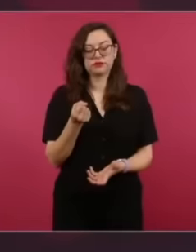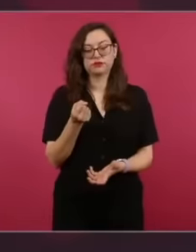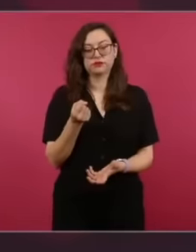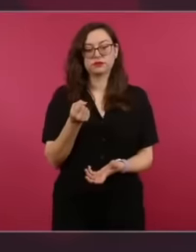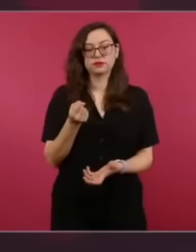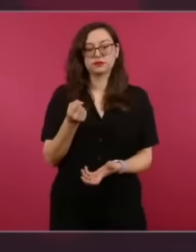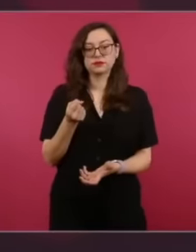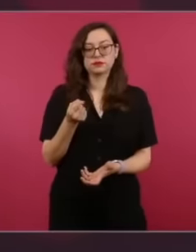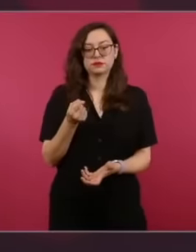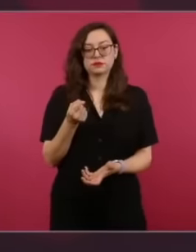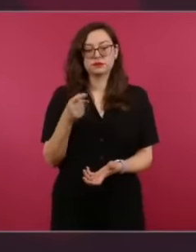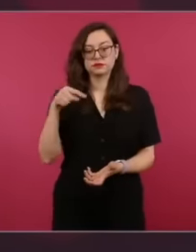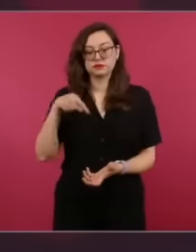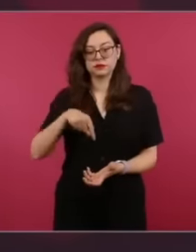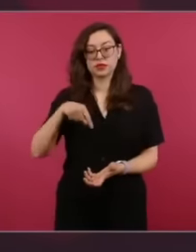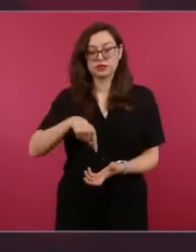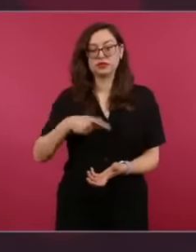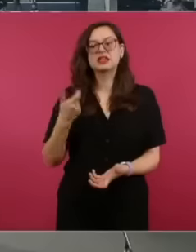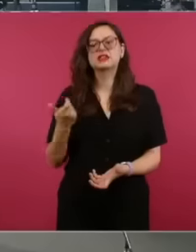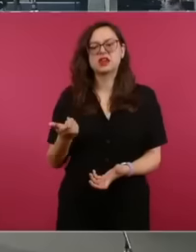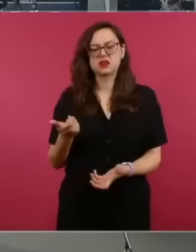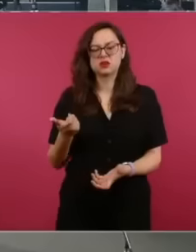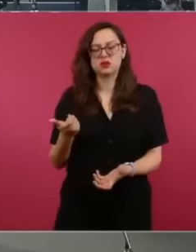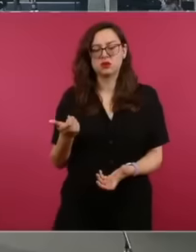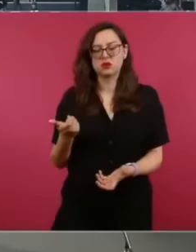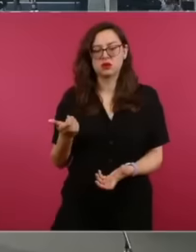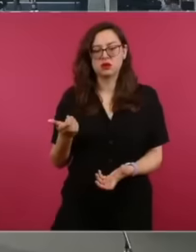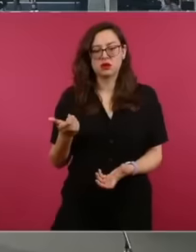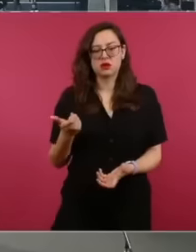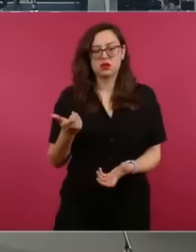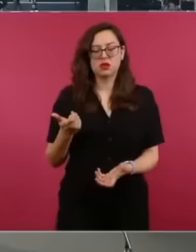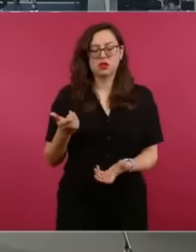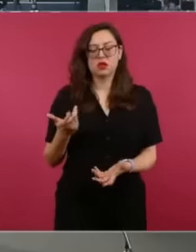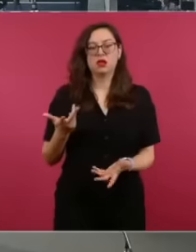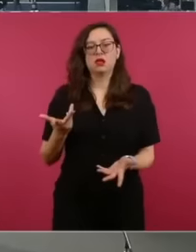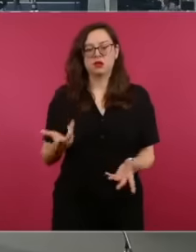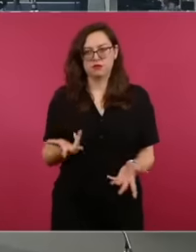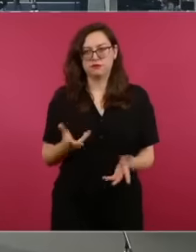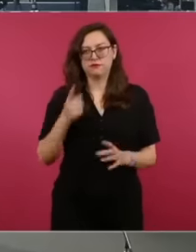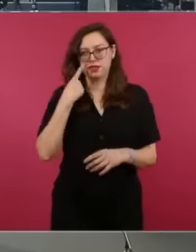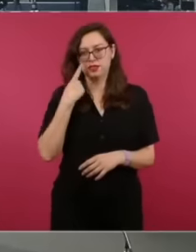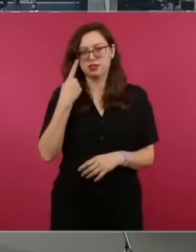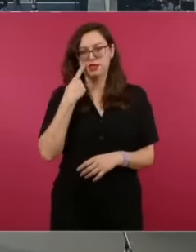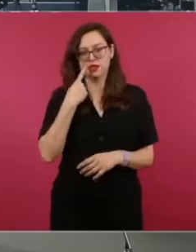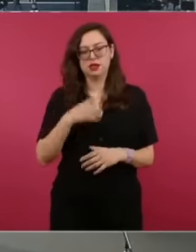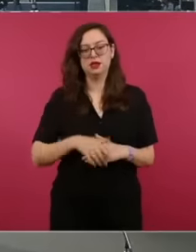that was made up of a special tax that is charged